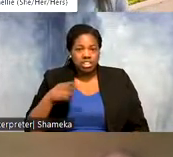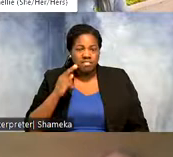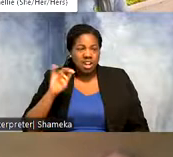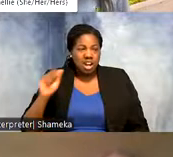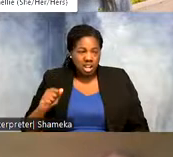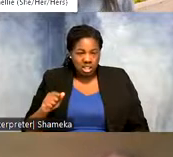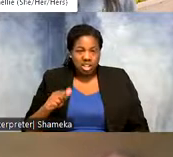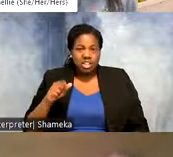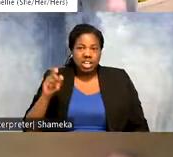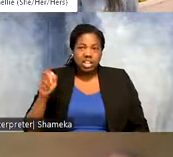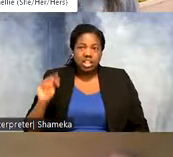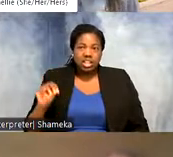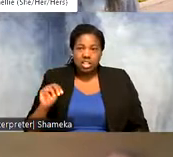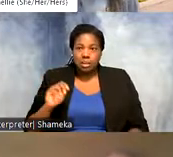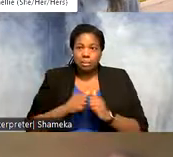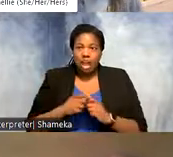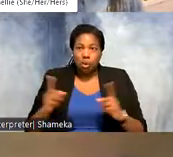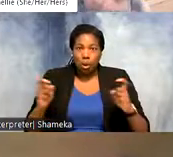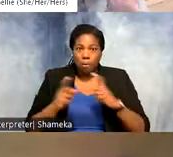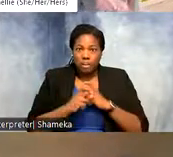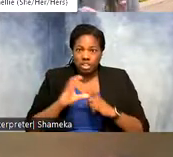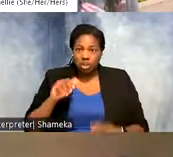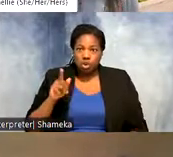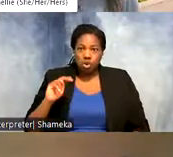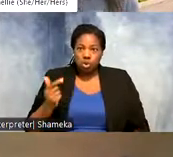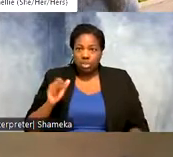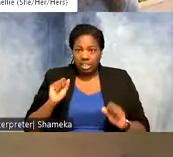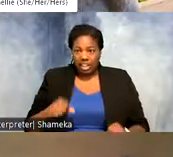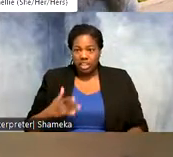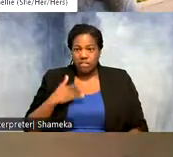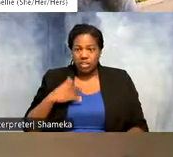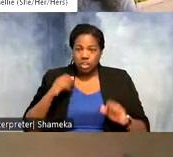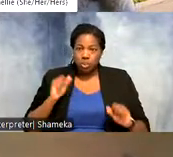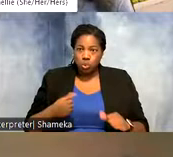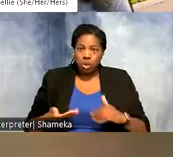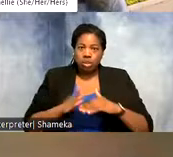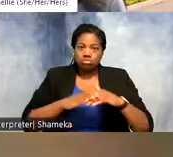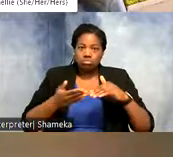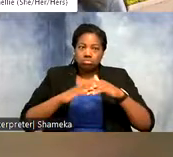about how complicated code can be so it kind of feels like you can build on top of that. >>Allie: Yes!